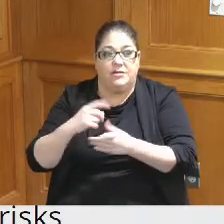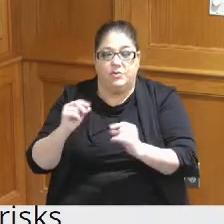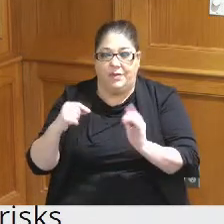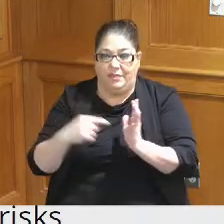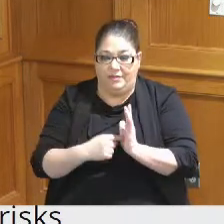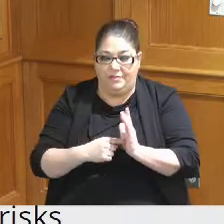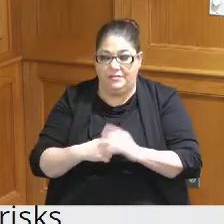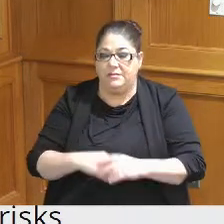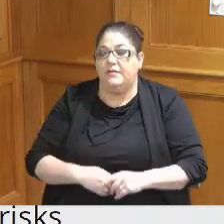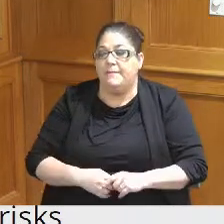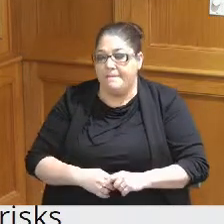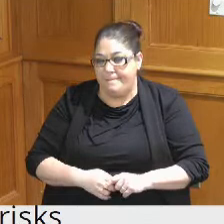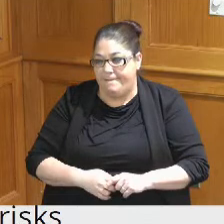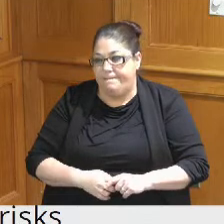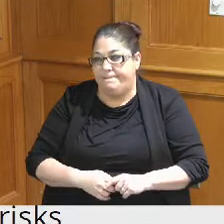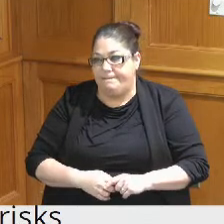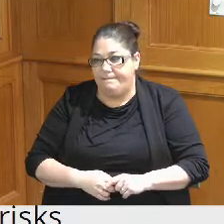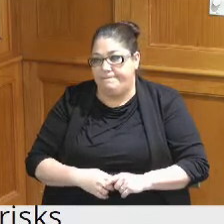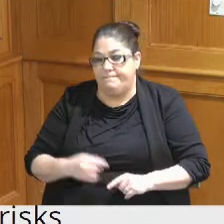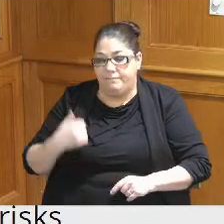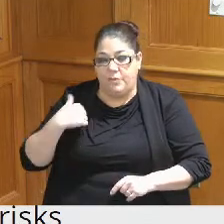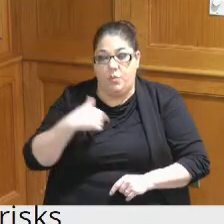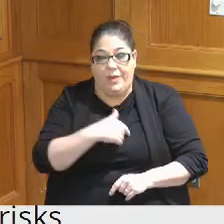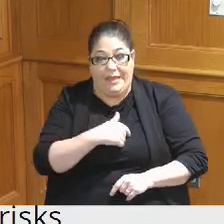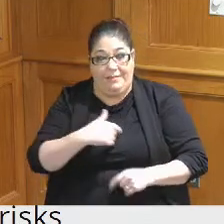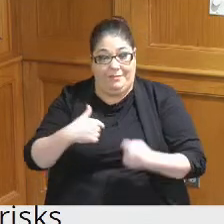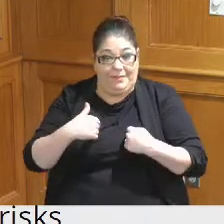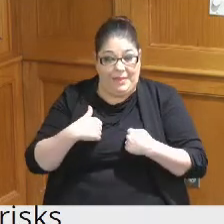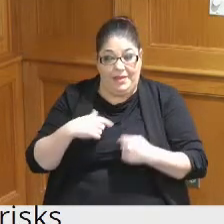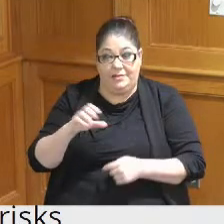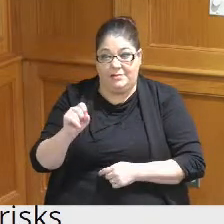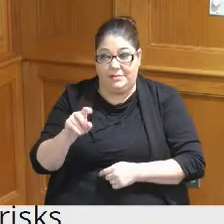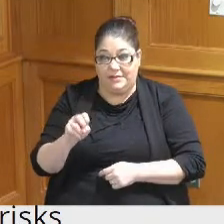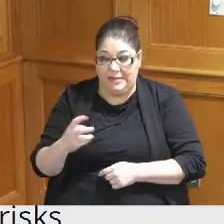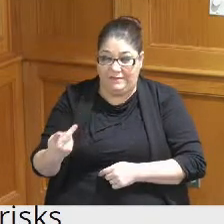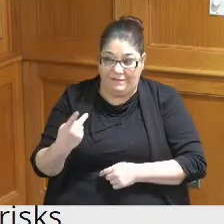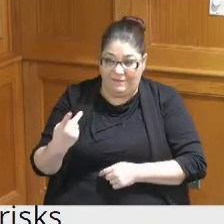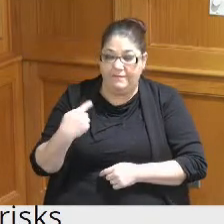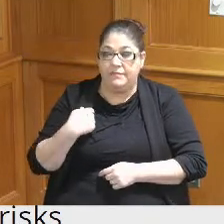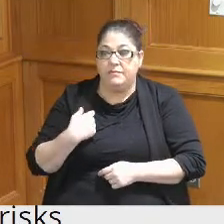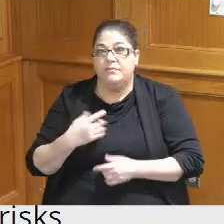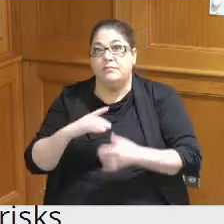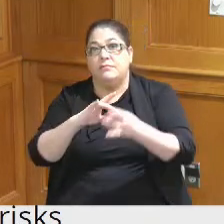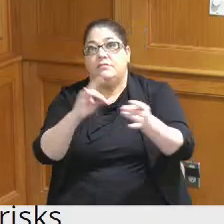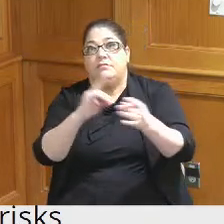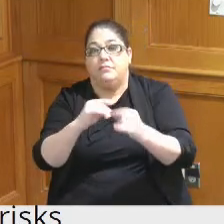we and and Steve had indicated very early on in this process and approached us and asked if we